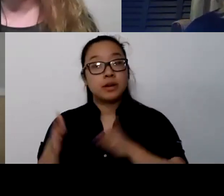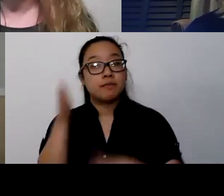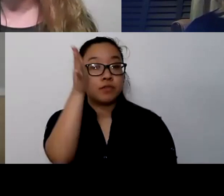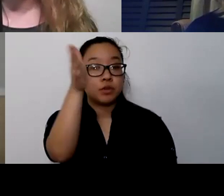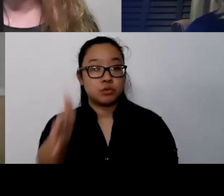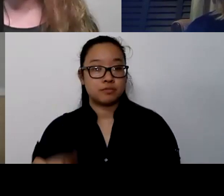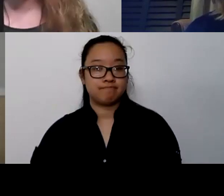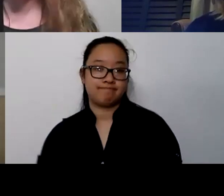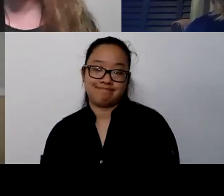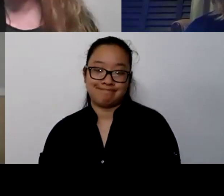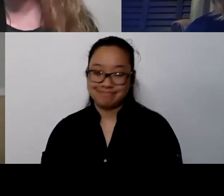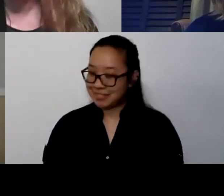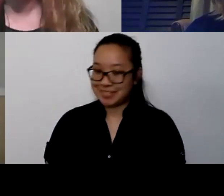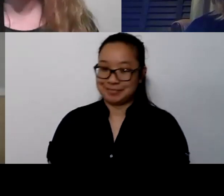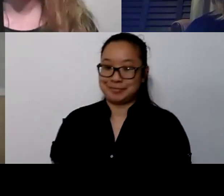It's how I'm dealing with it.